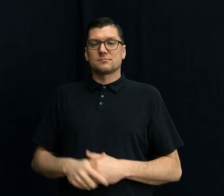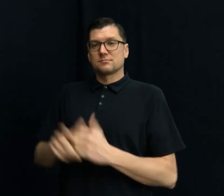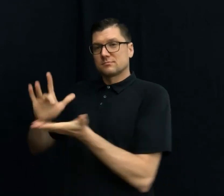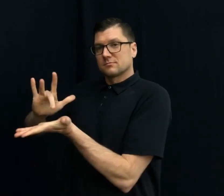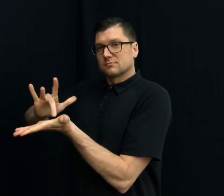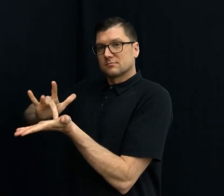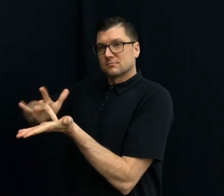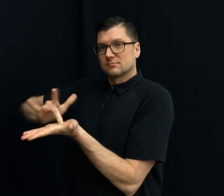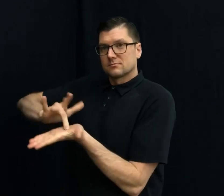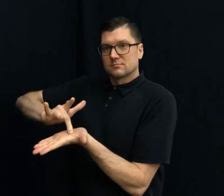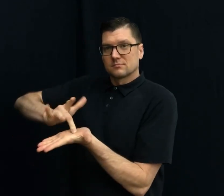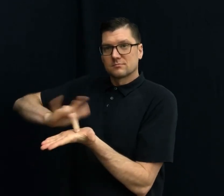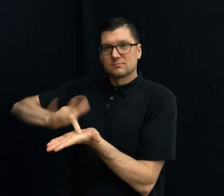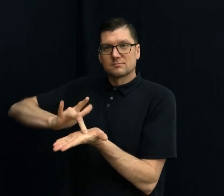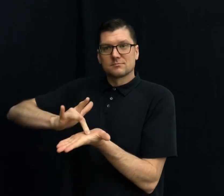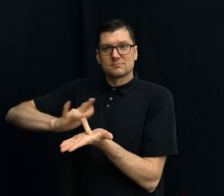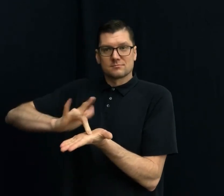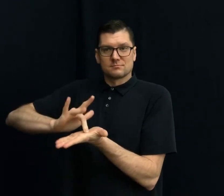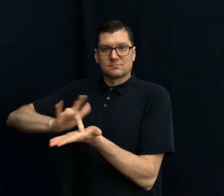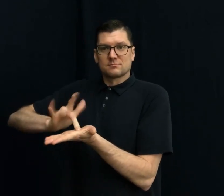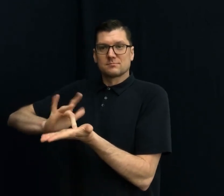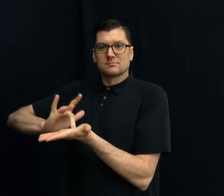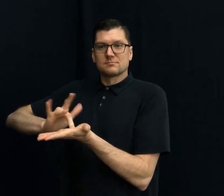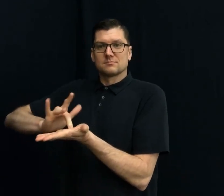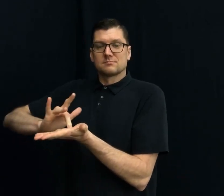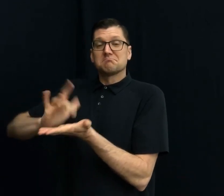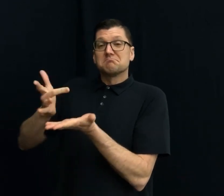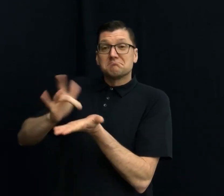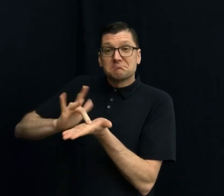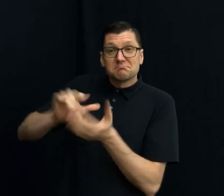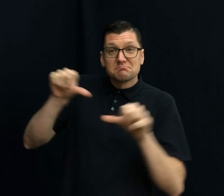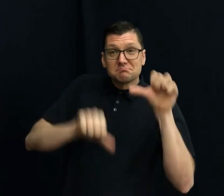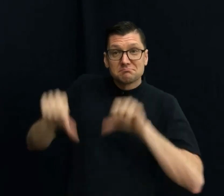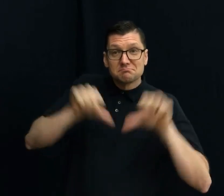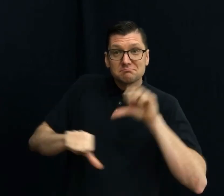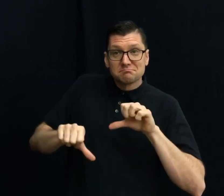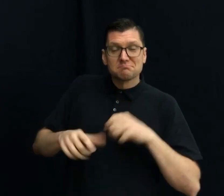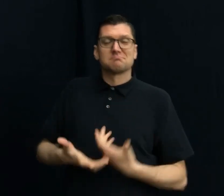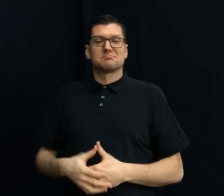MEDICAL MEDICAL SCIENCE